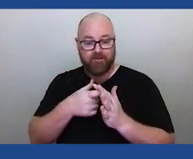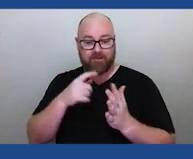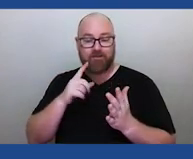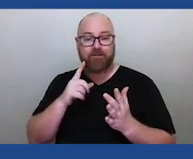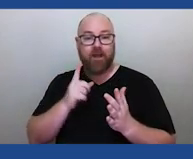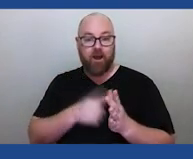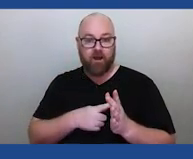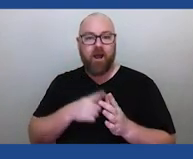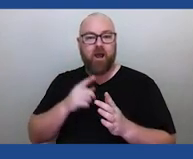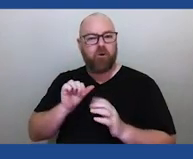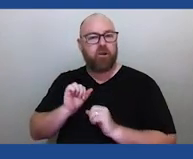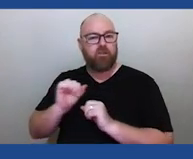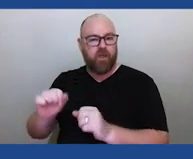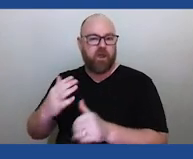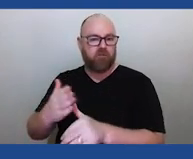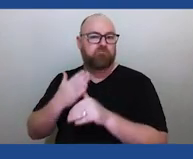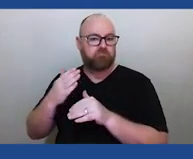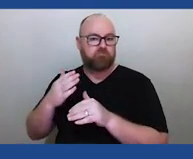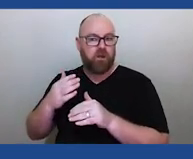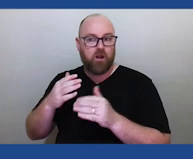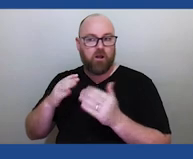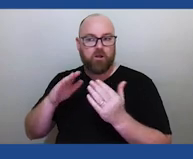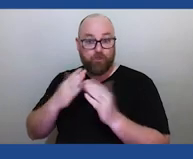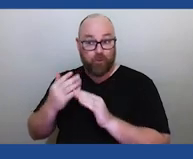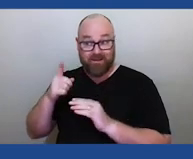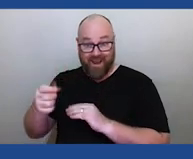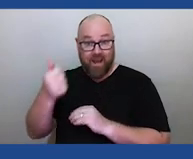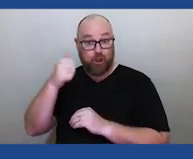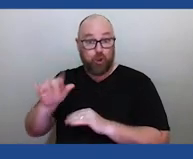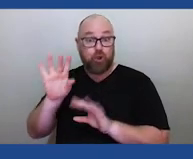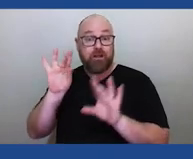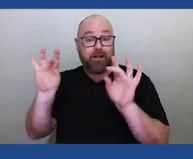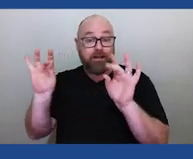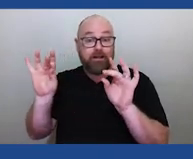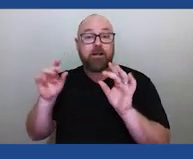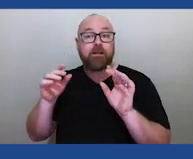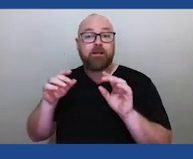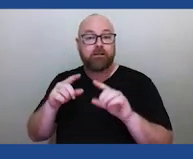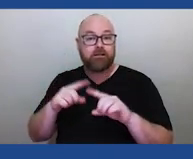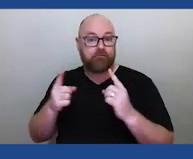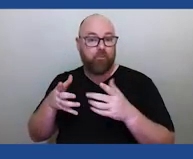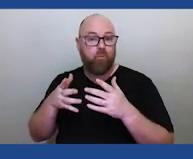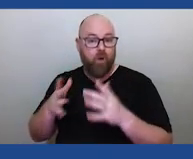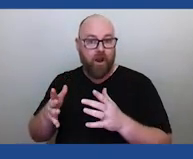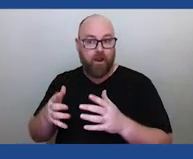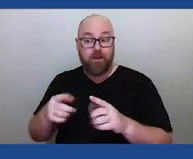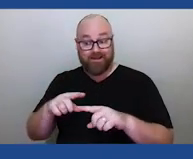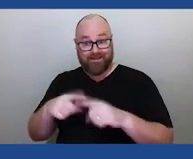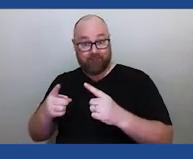and they all used the twinkling stars in the same way. It's a different climate, different environment. But the foundational principles about what